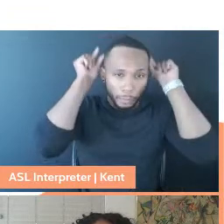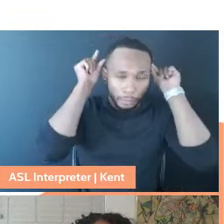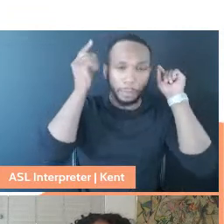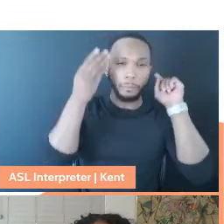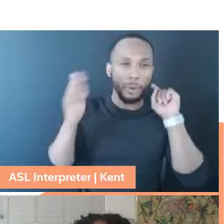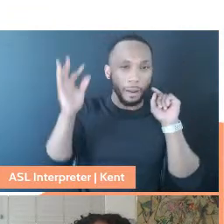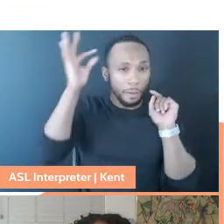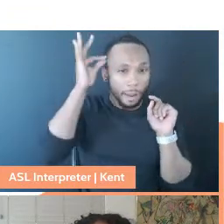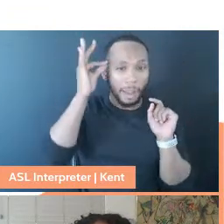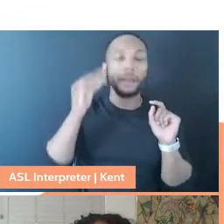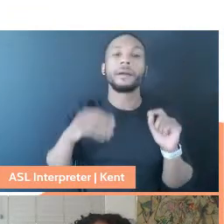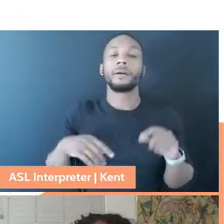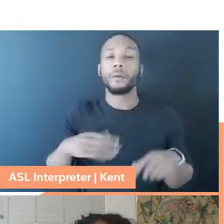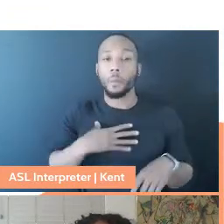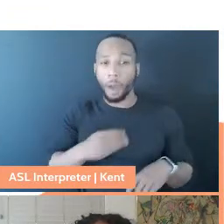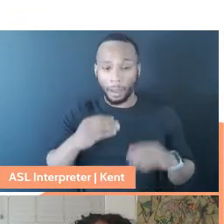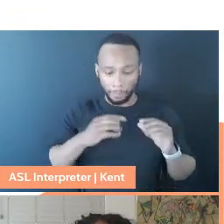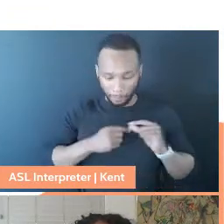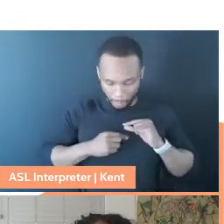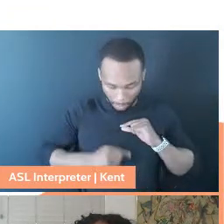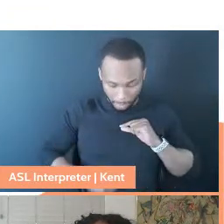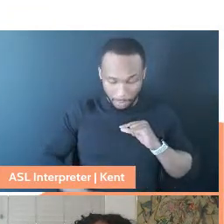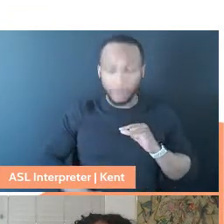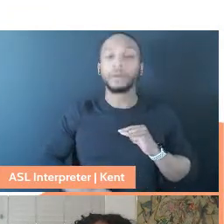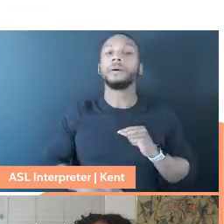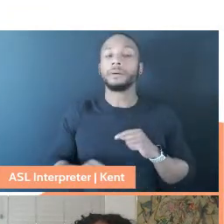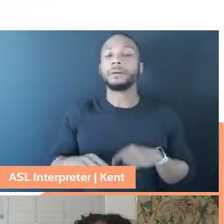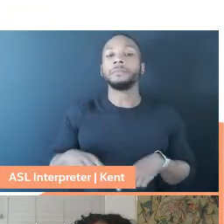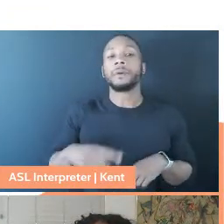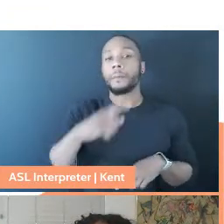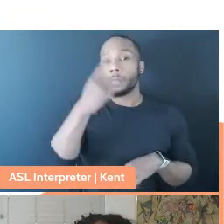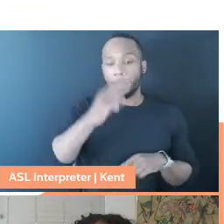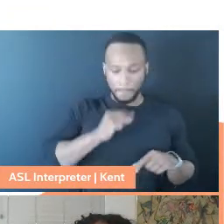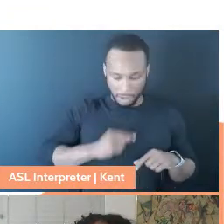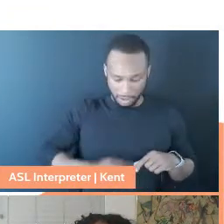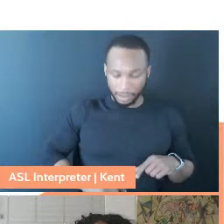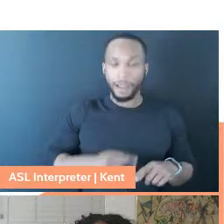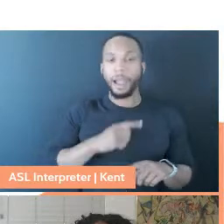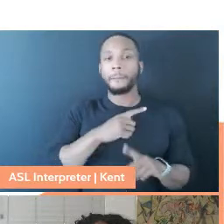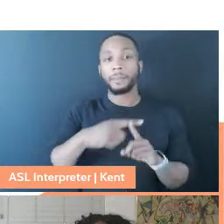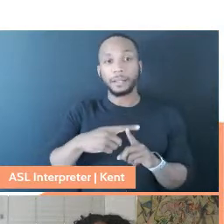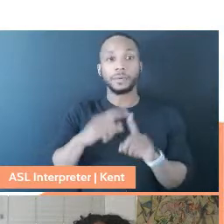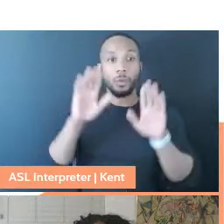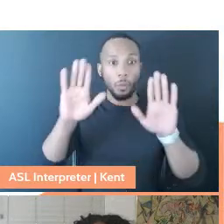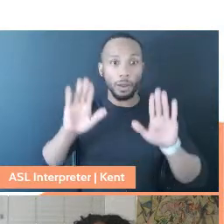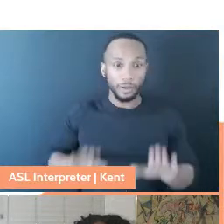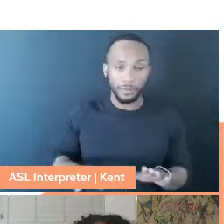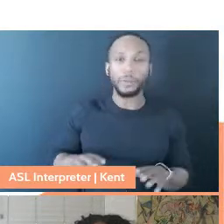a white button down shirt with black buttons. And I have some wonderful birds of paradise behind me